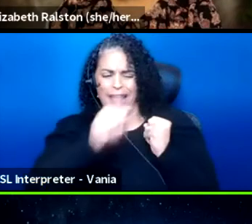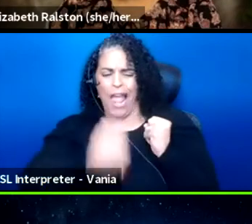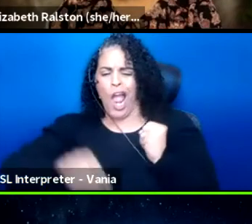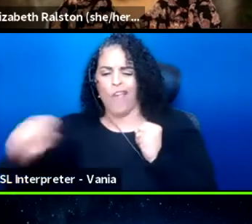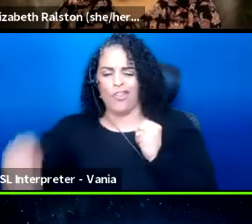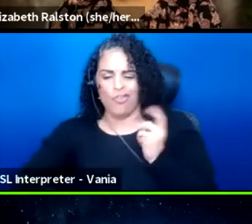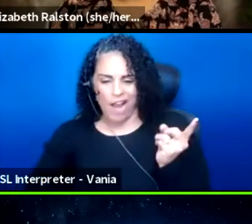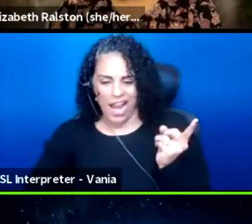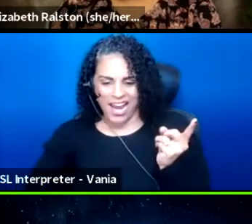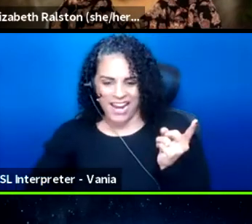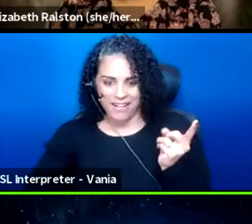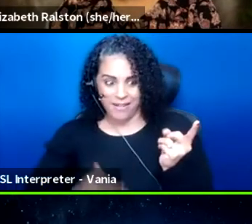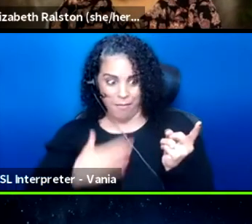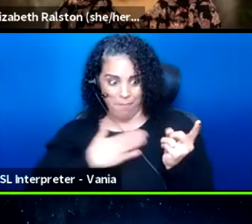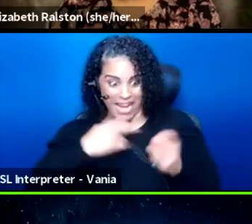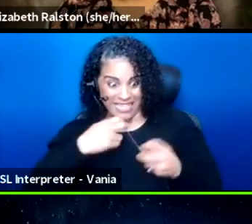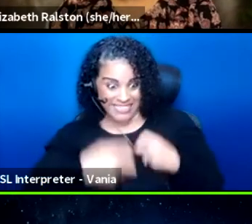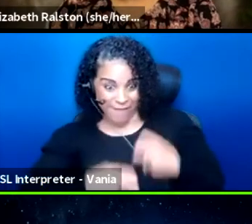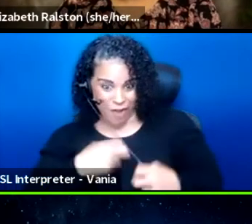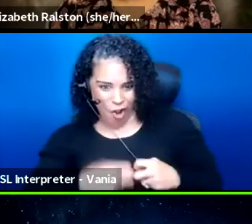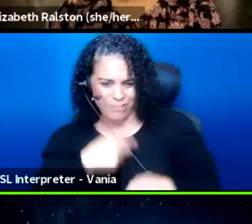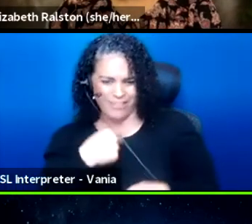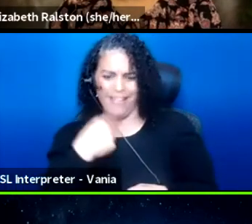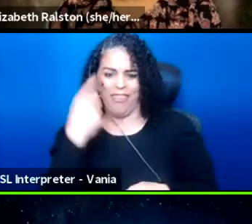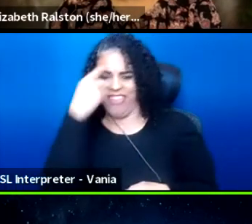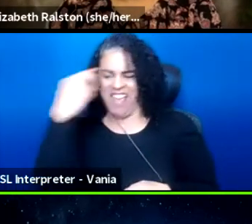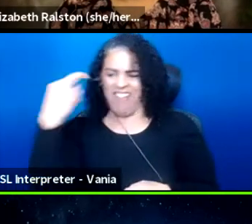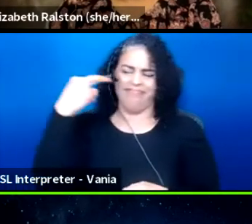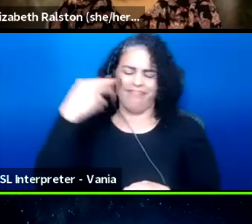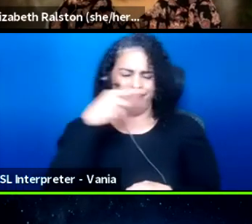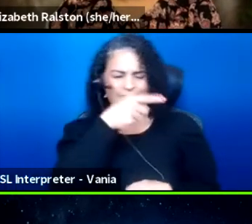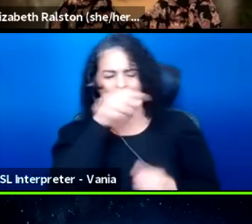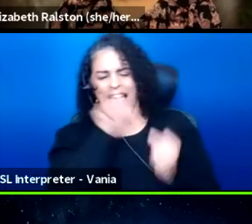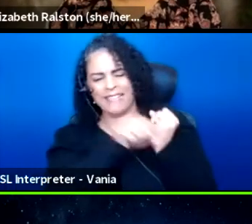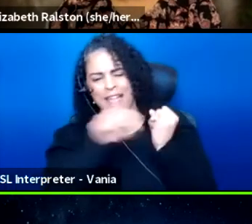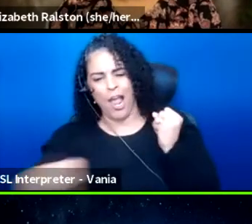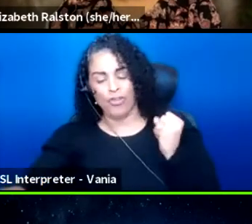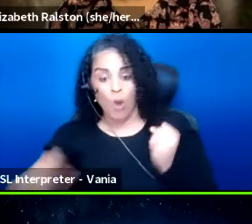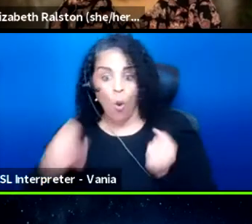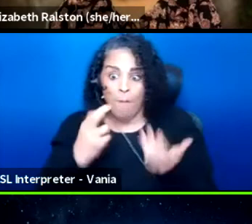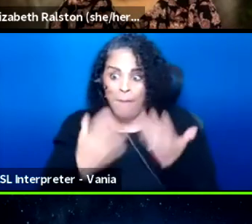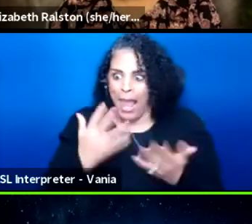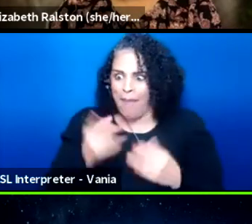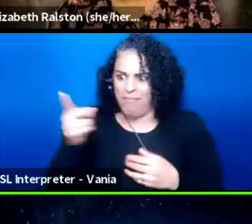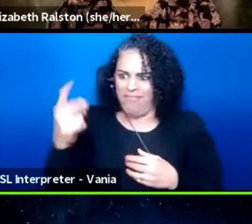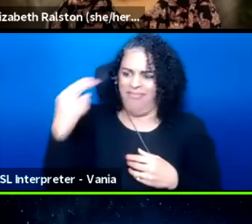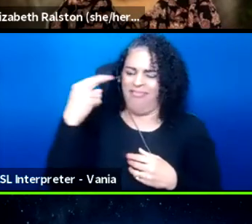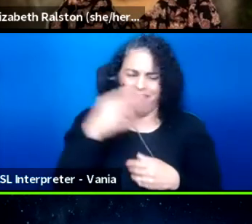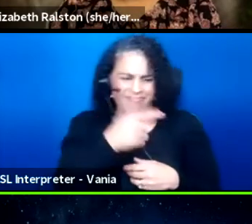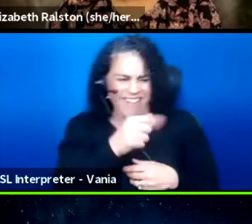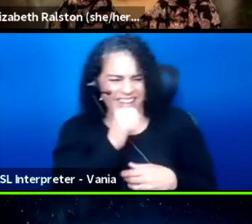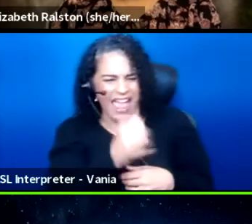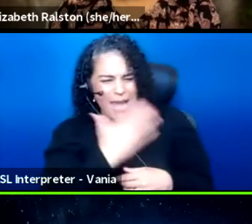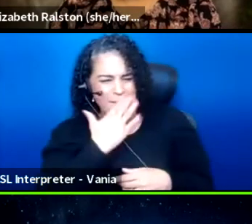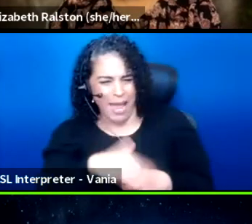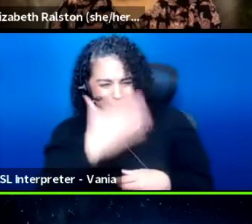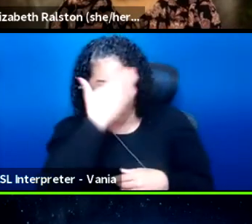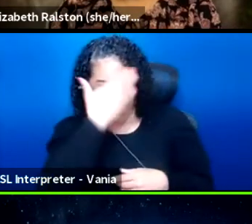the difficulties that I say I'm having or you're thinking that it's really not that bad, because I can "function,"